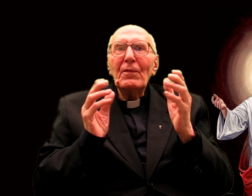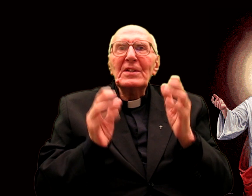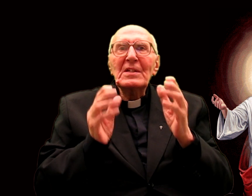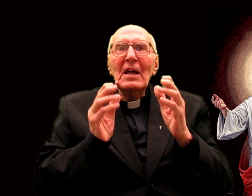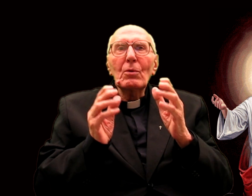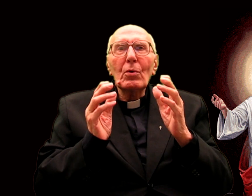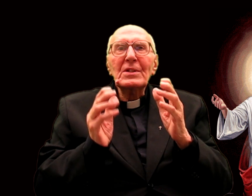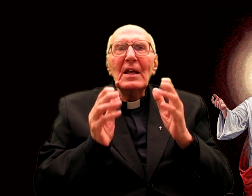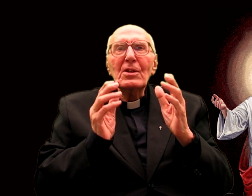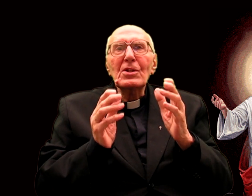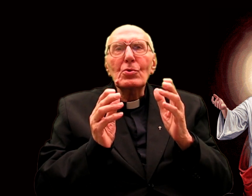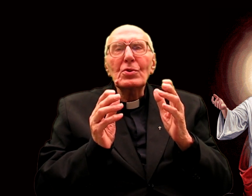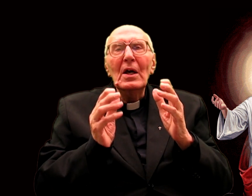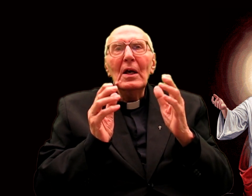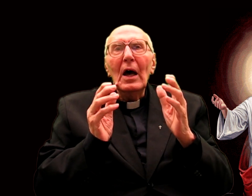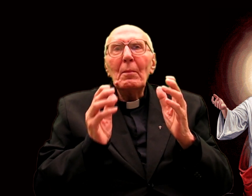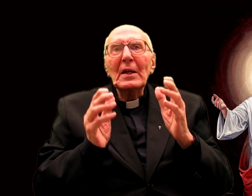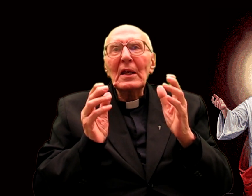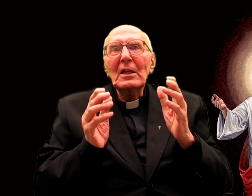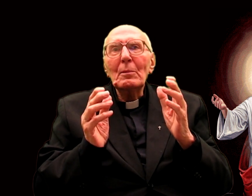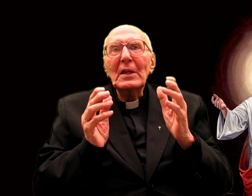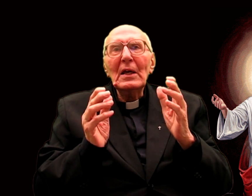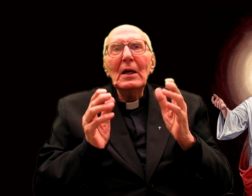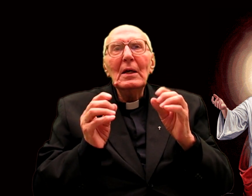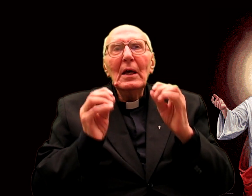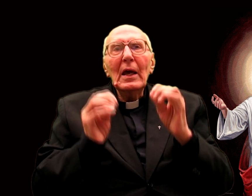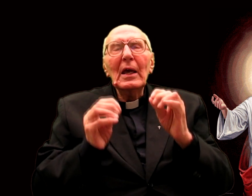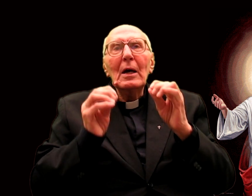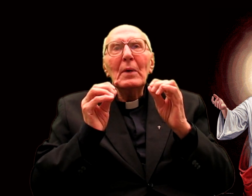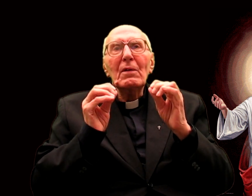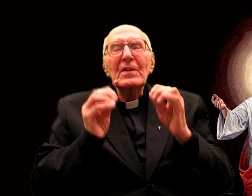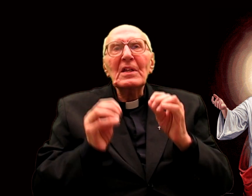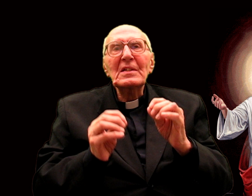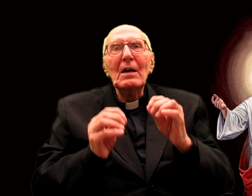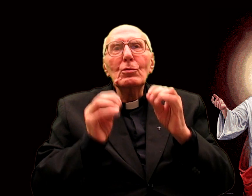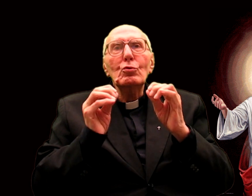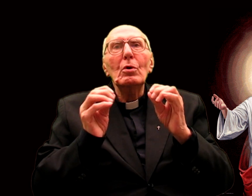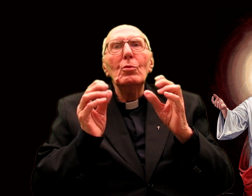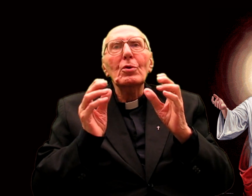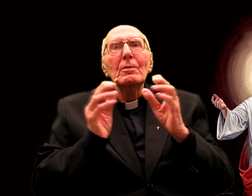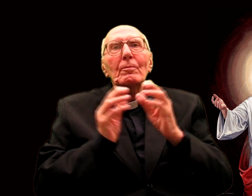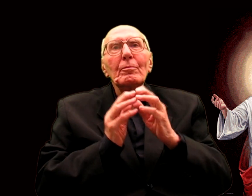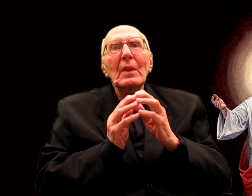The manifestation of the Heart to Margaret Mary is the manifestation of love.